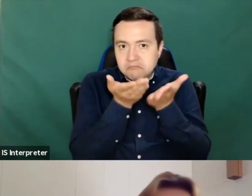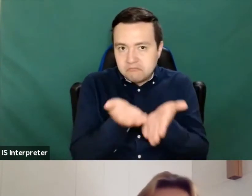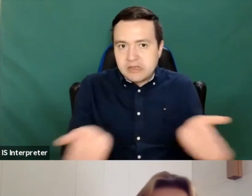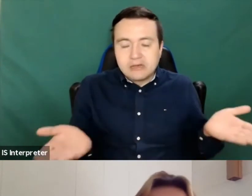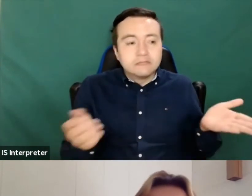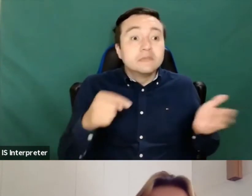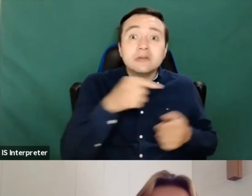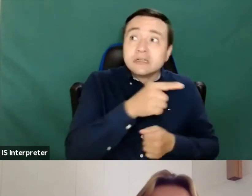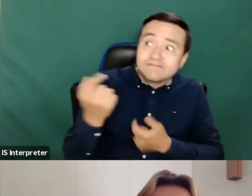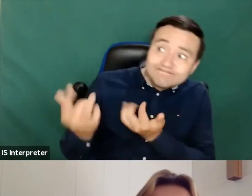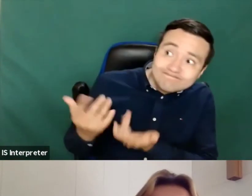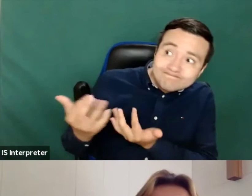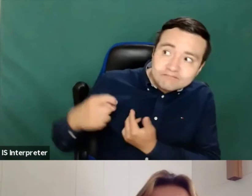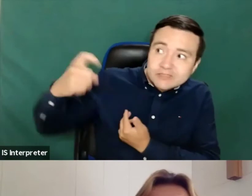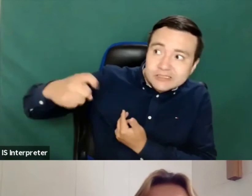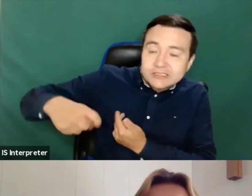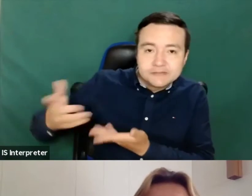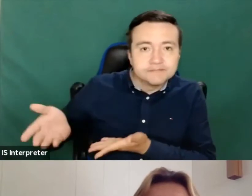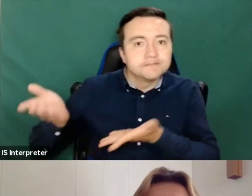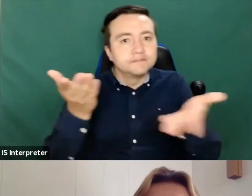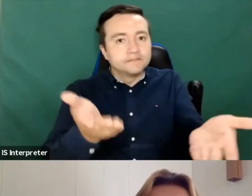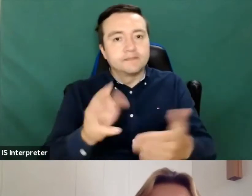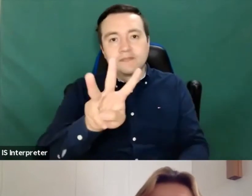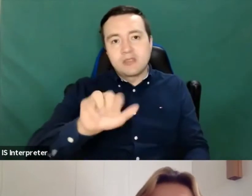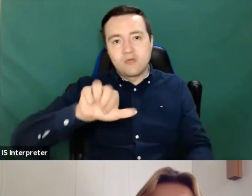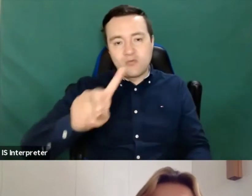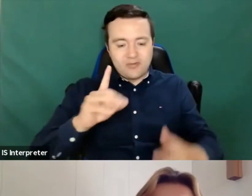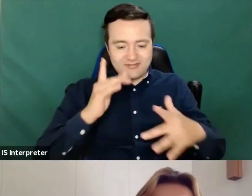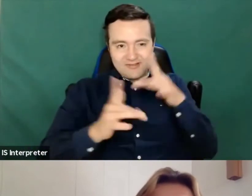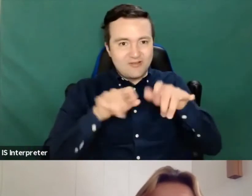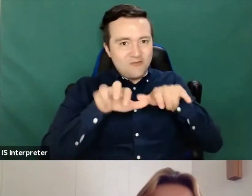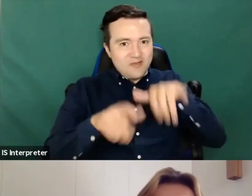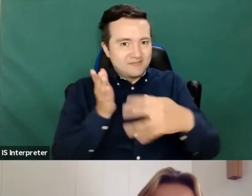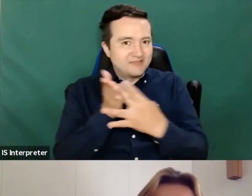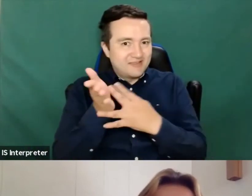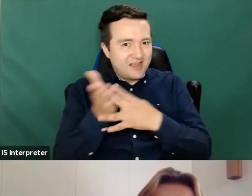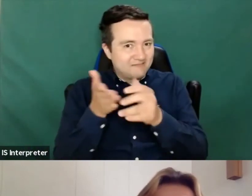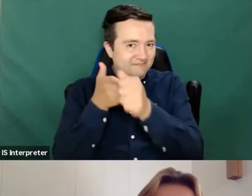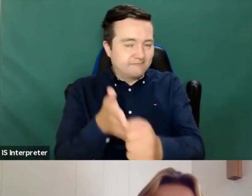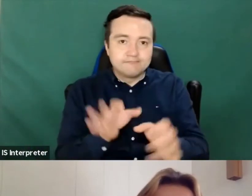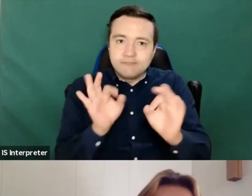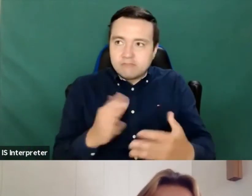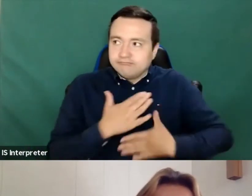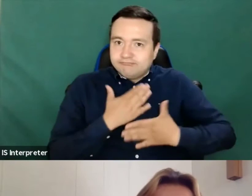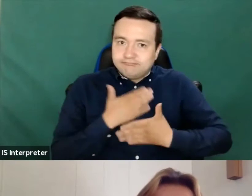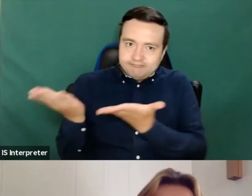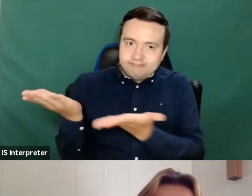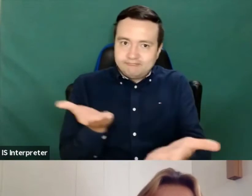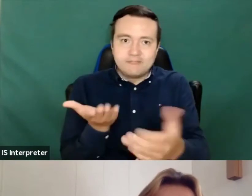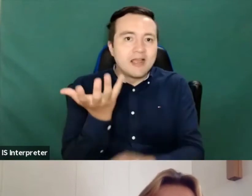And so having the web accessibility directive was definitely really appreciated.